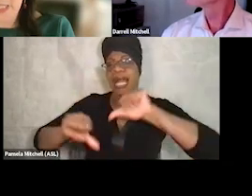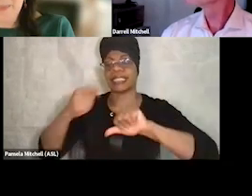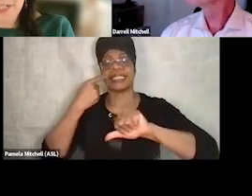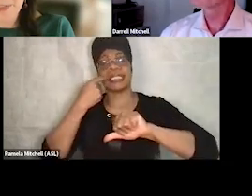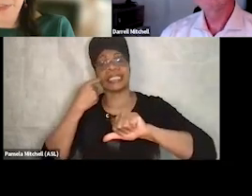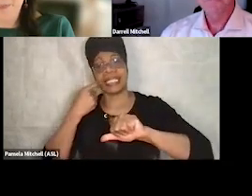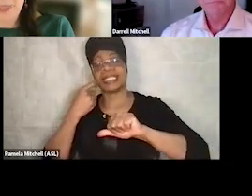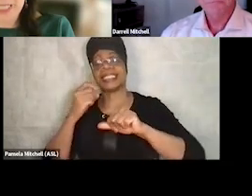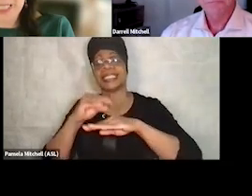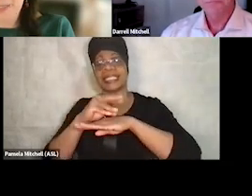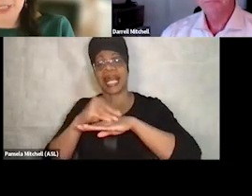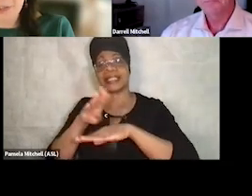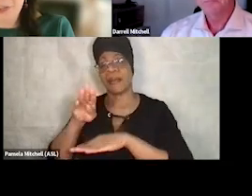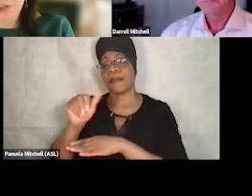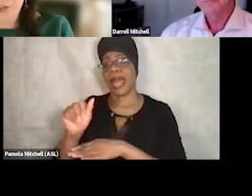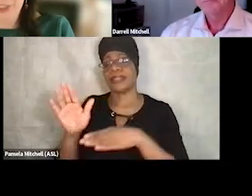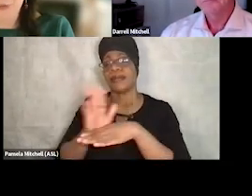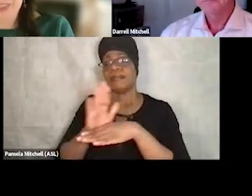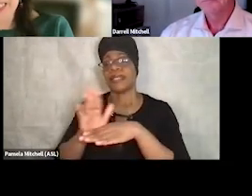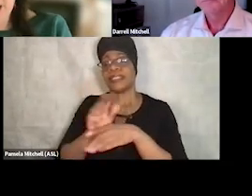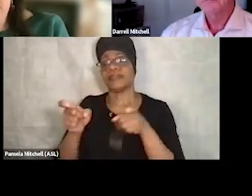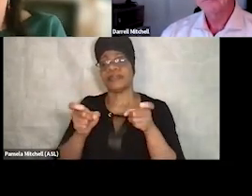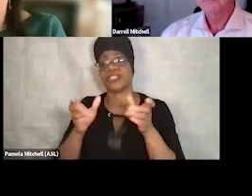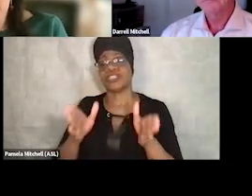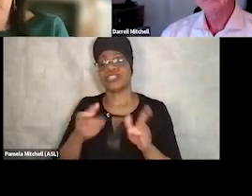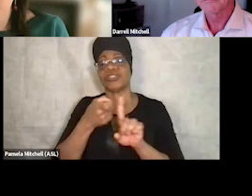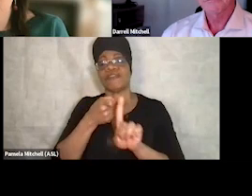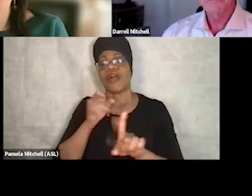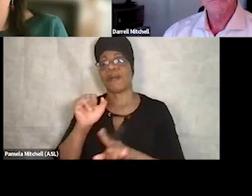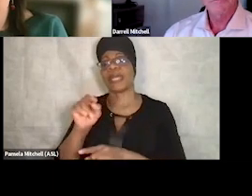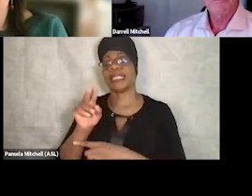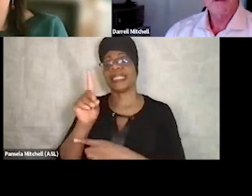and a master's of business administration degree from Indiana Wesleyan University.